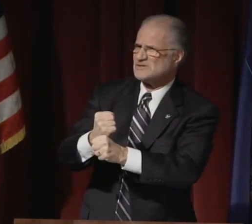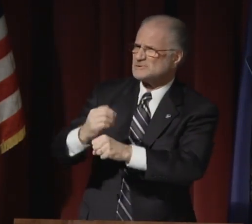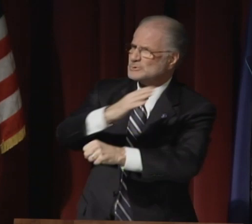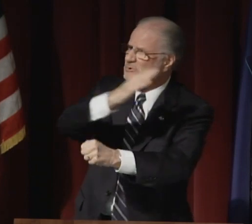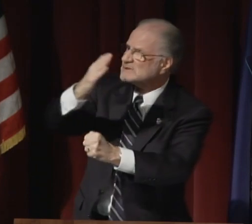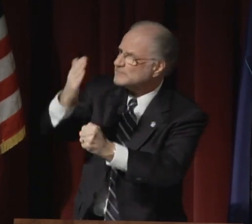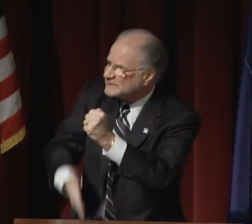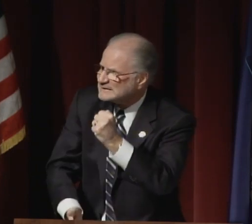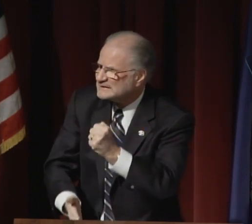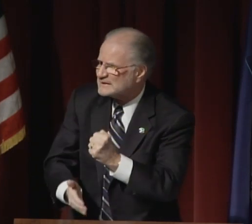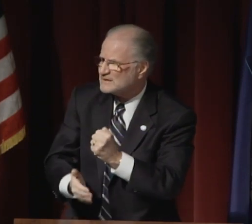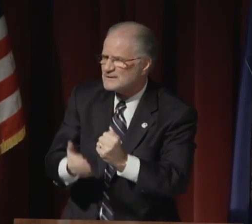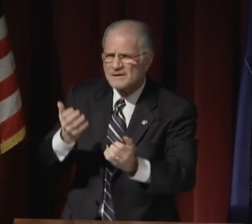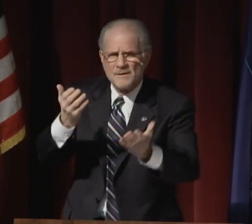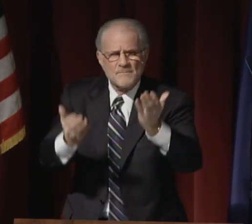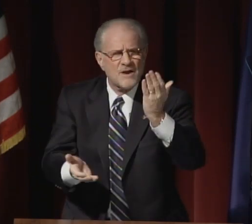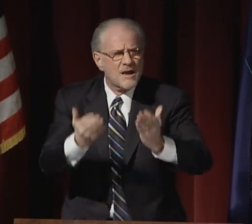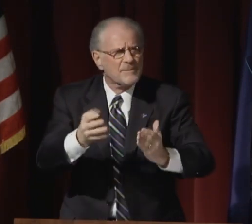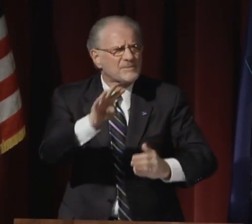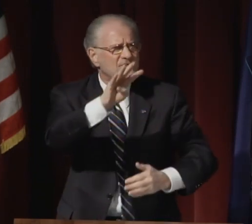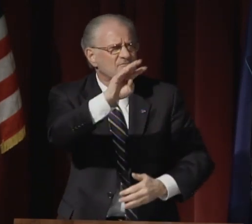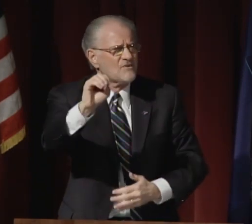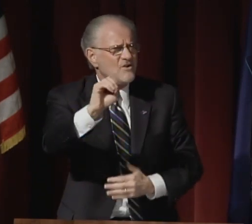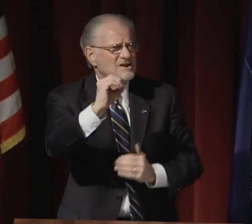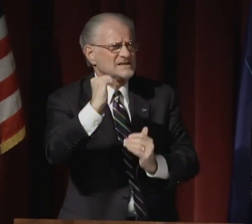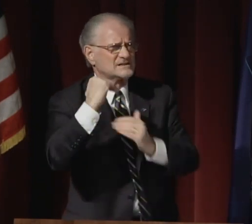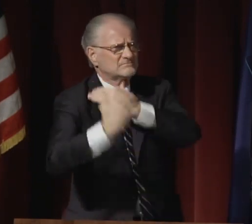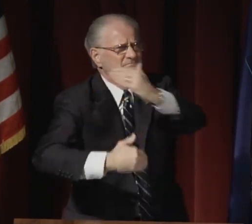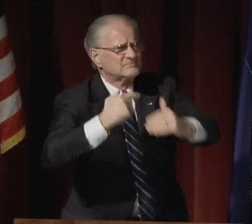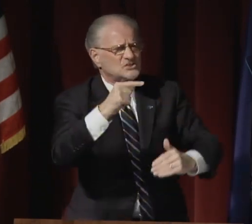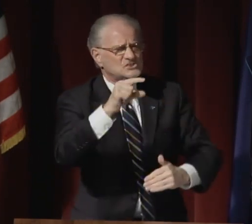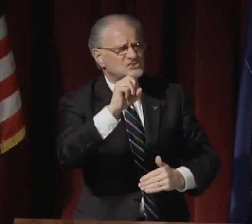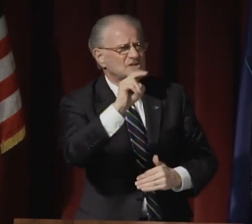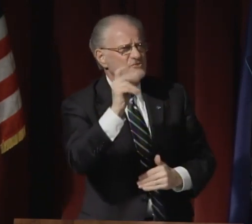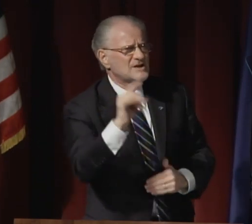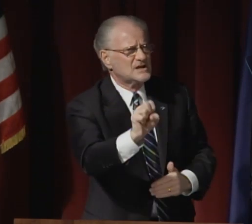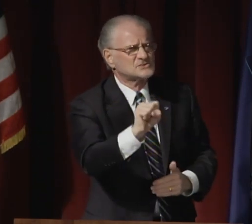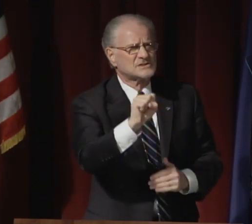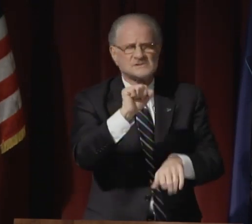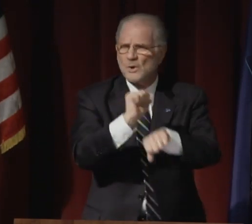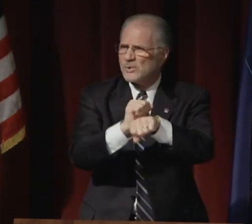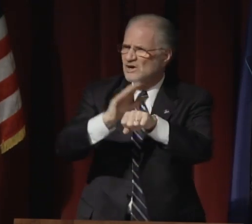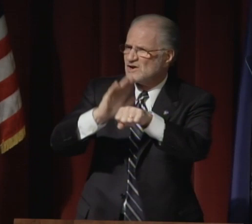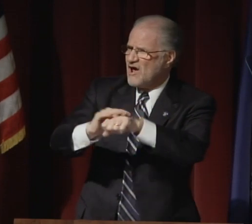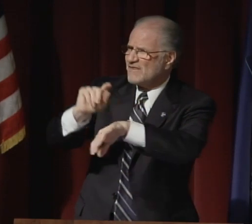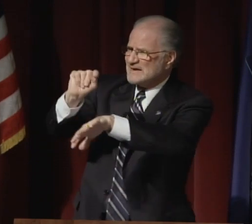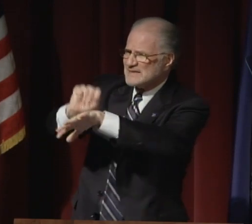Some historians say the temple required 1,000 years to complete.